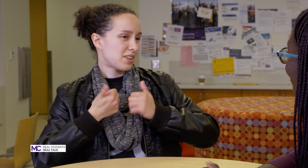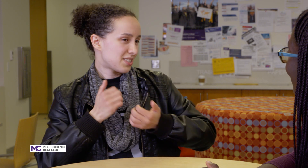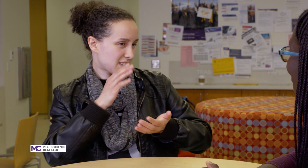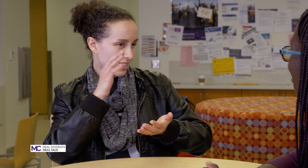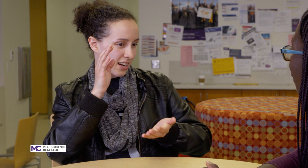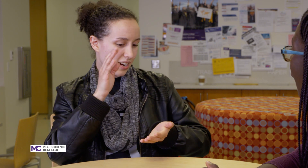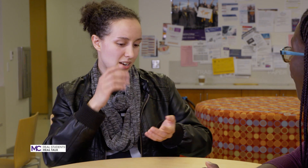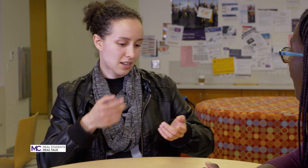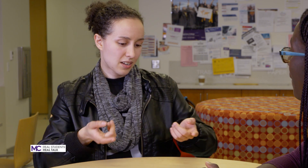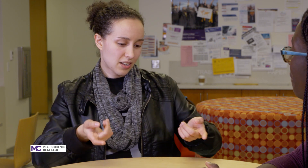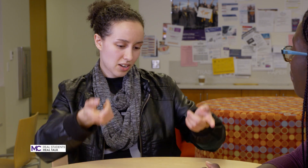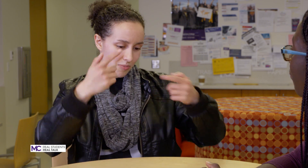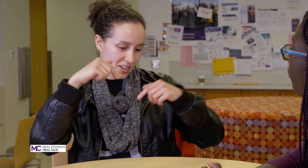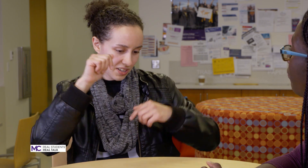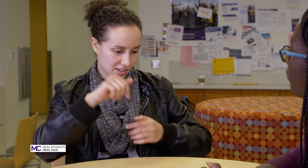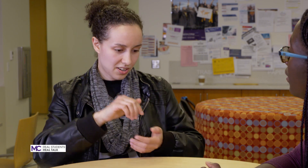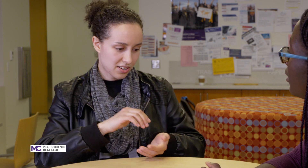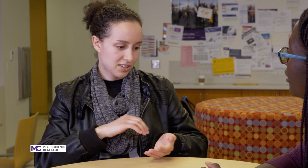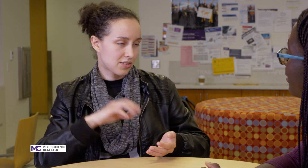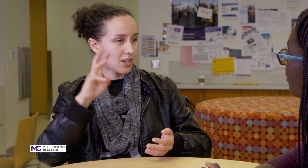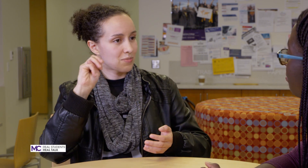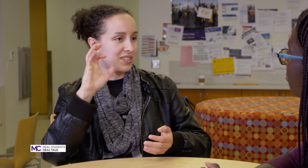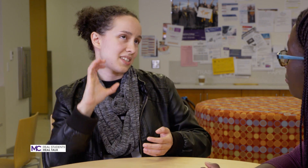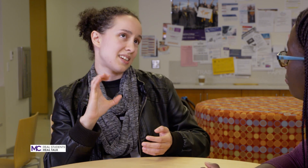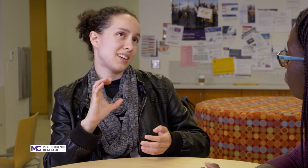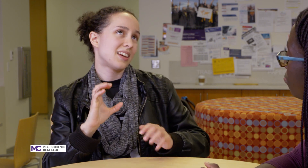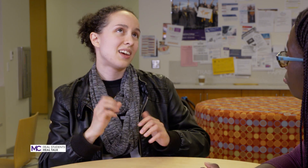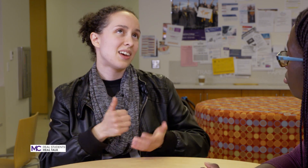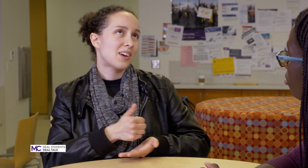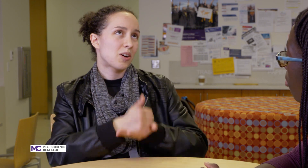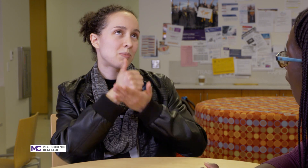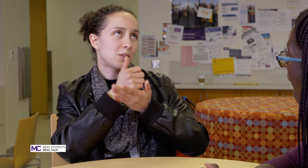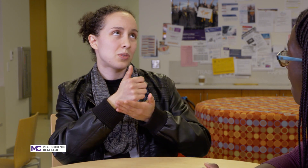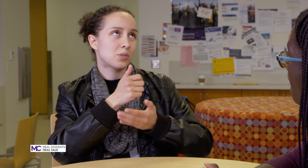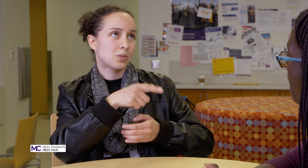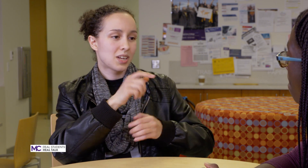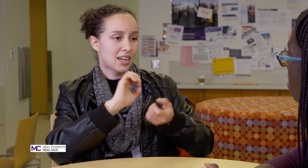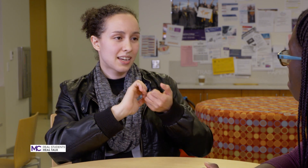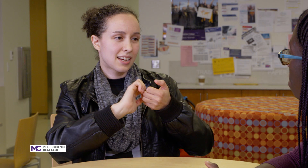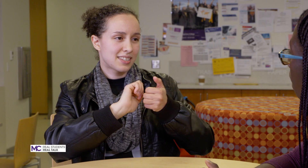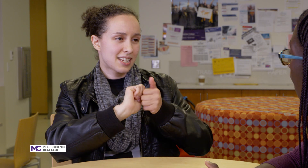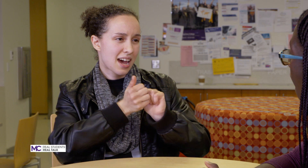does coming here to MC help you adapt